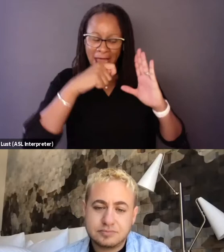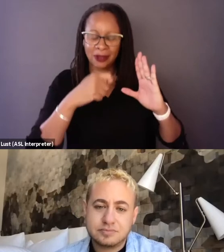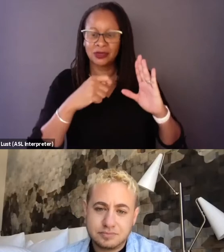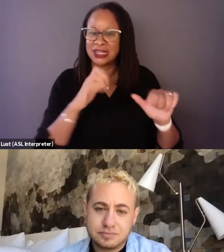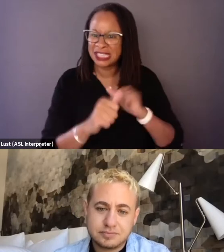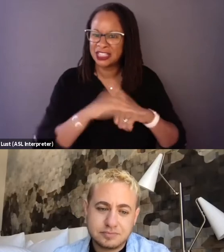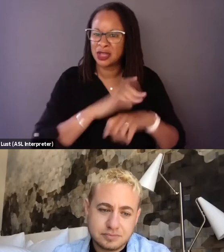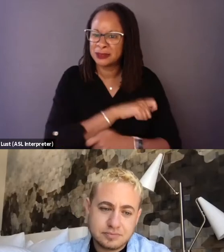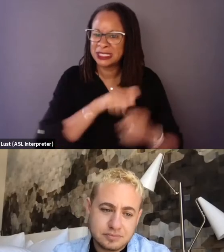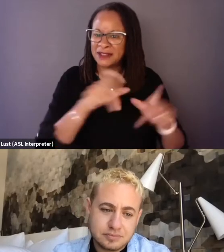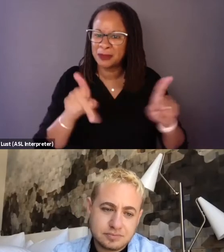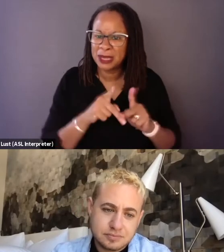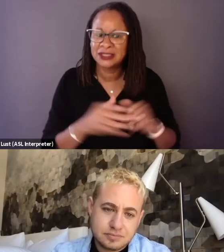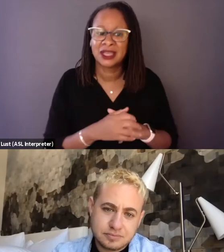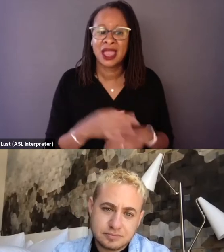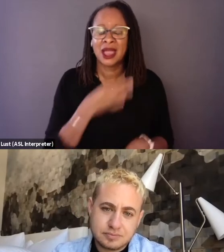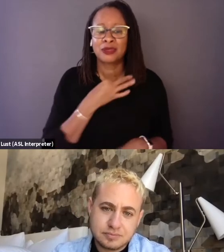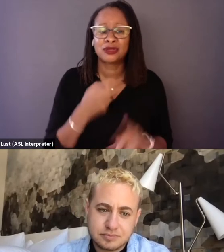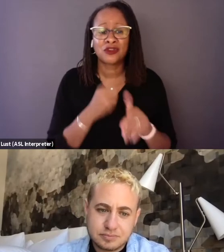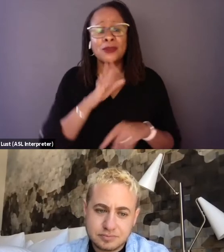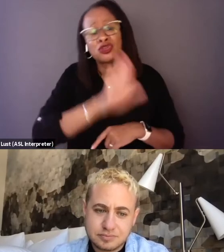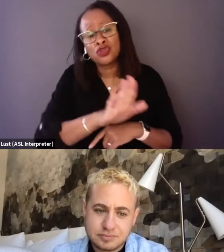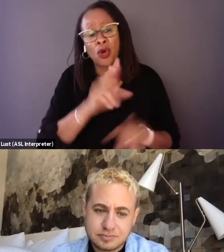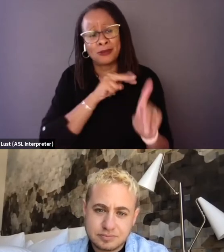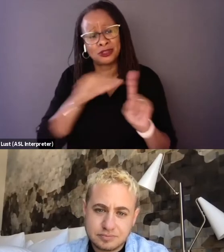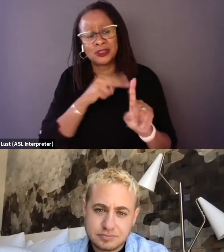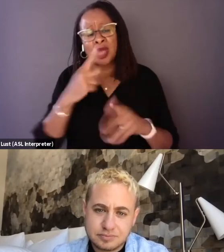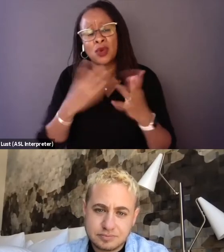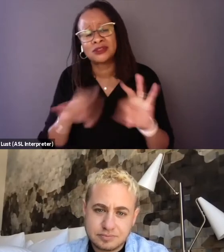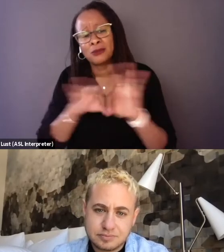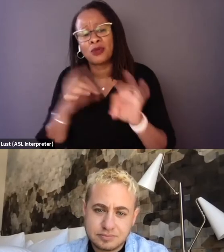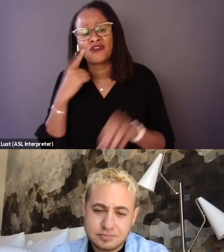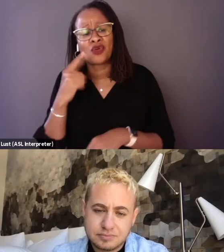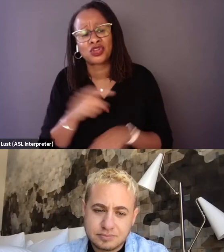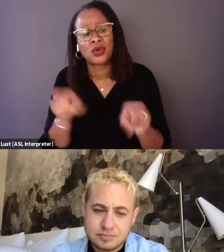So I'm wondering, from your vantage point, what was important for you as it relates to